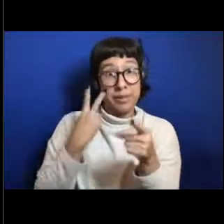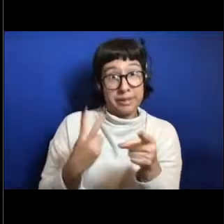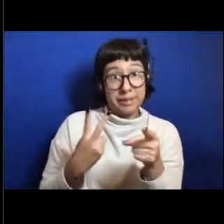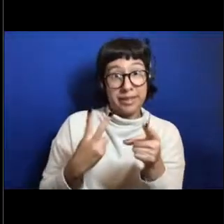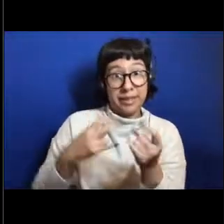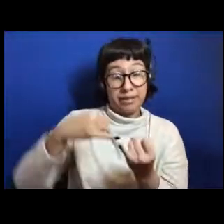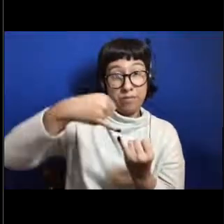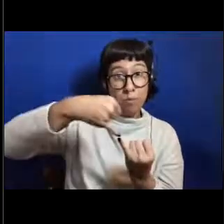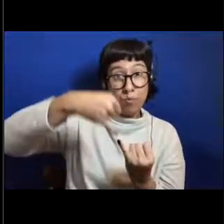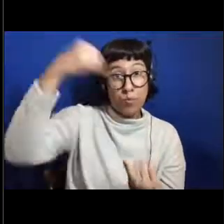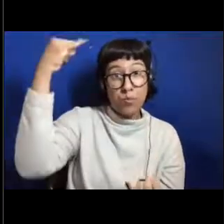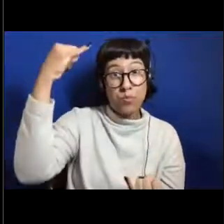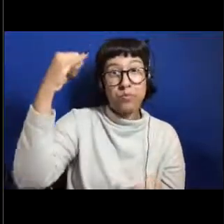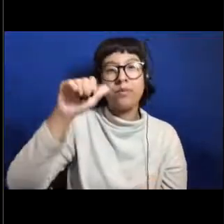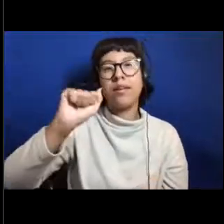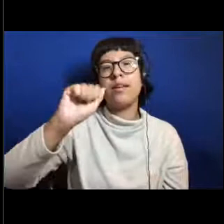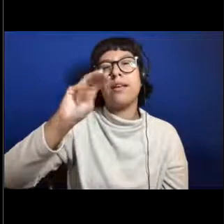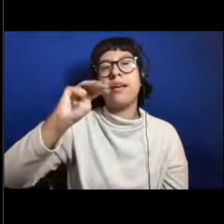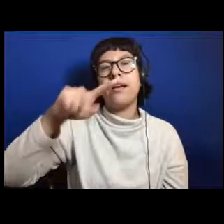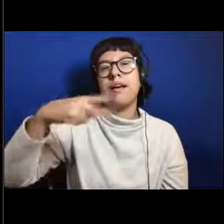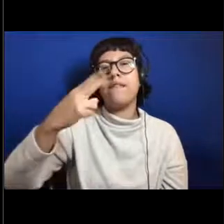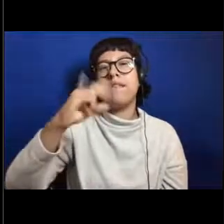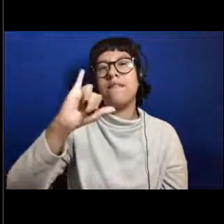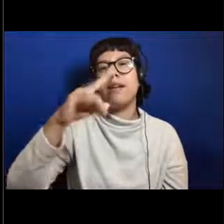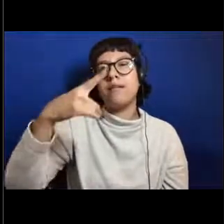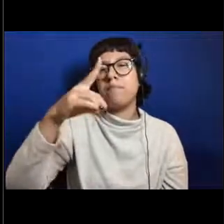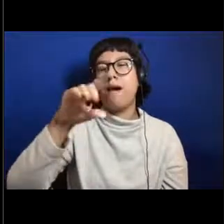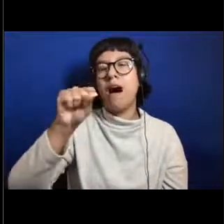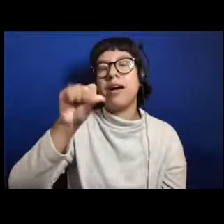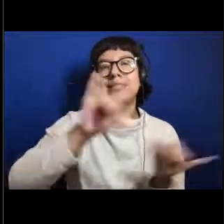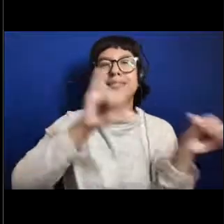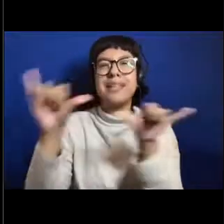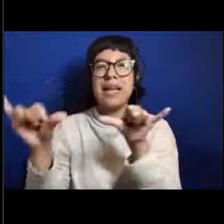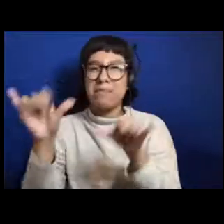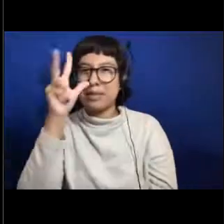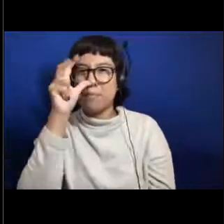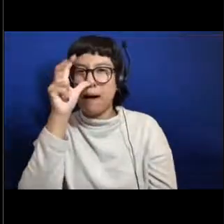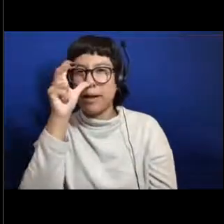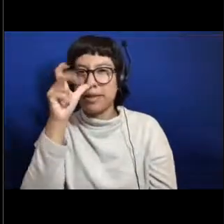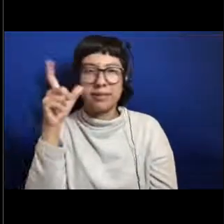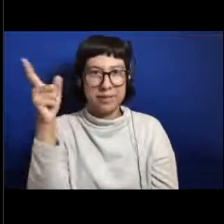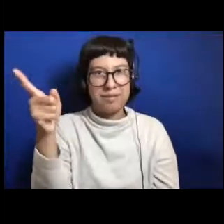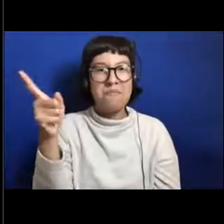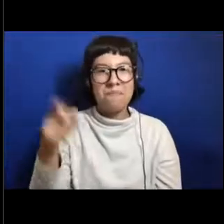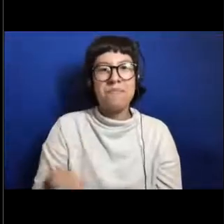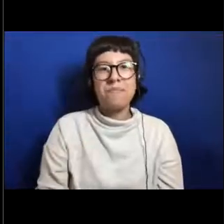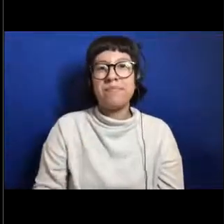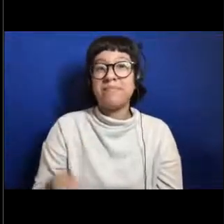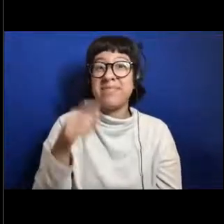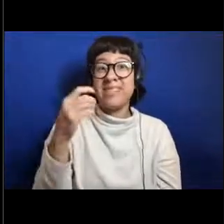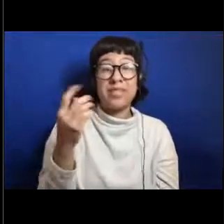which are very similar to the bugs that we have on earth, sorry, on land and they're actually eating the insides